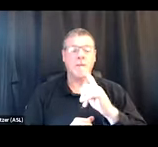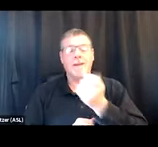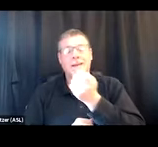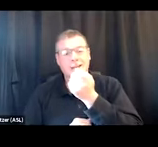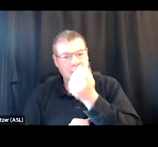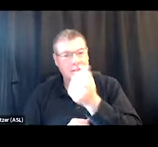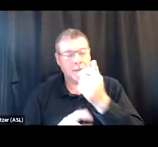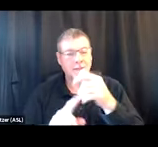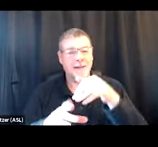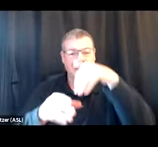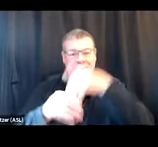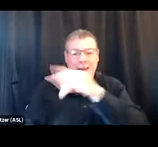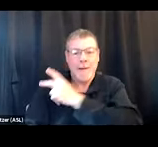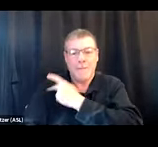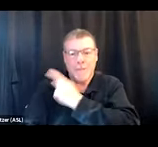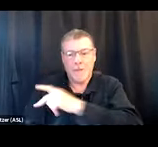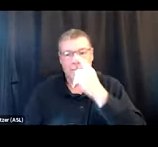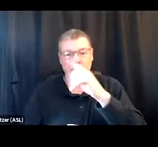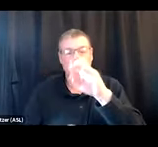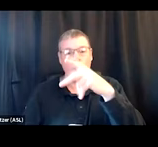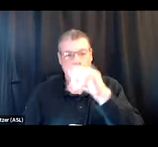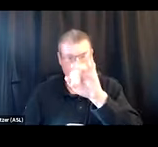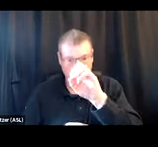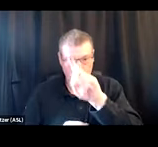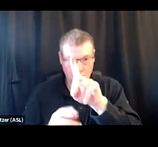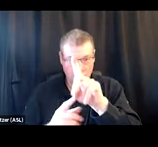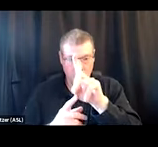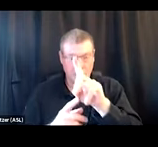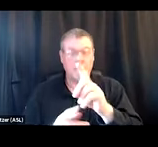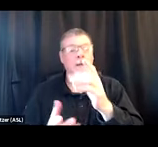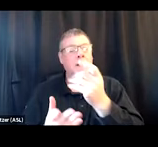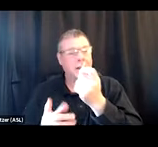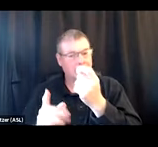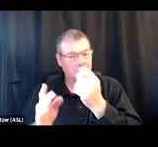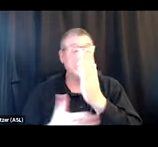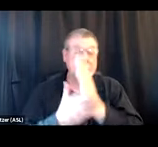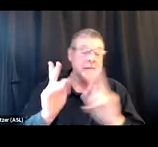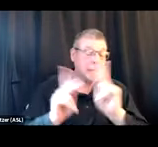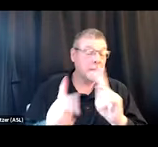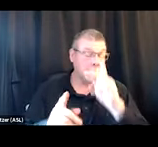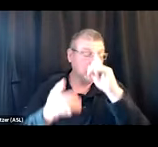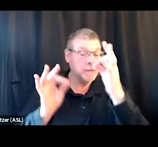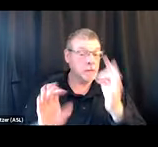from inpatient treatment for opioid use disorder overall. People may still choose to go that route,